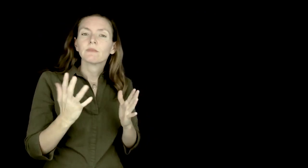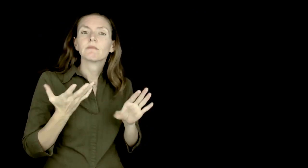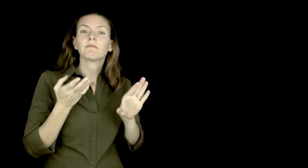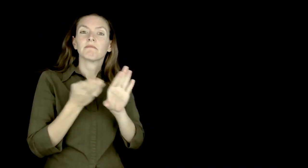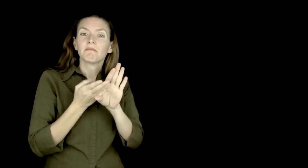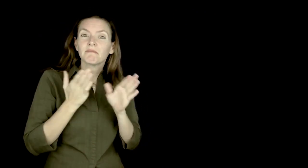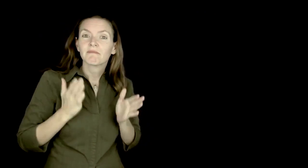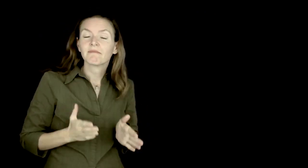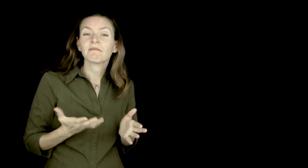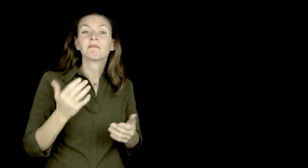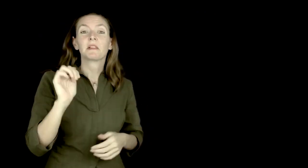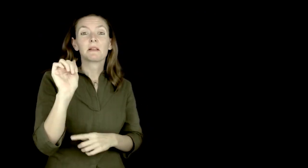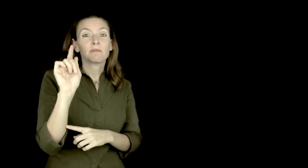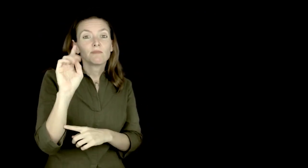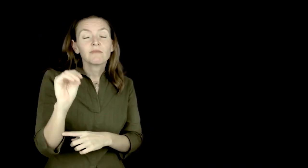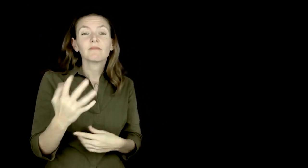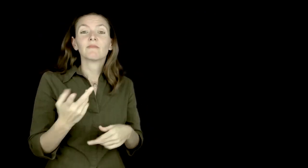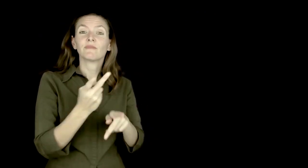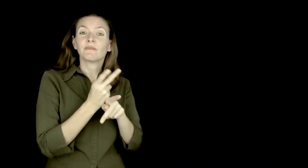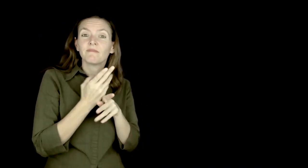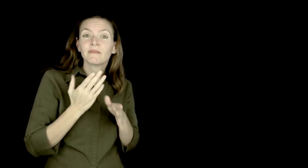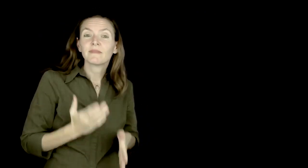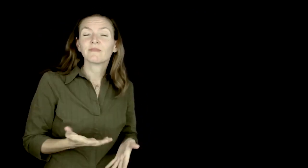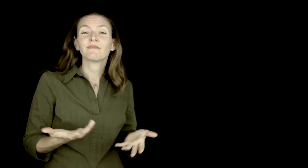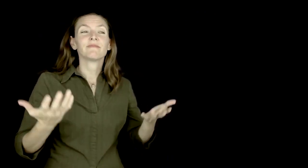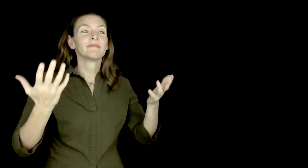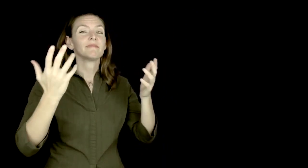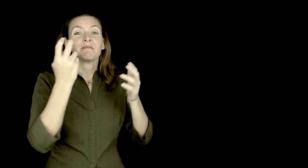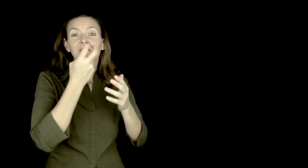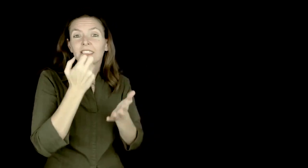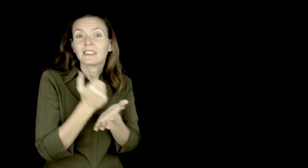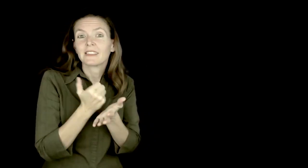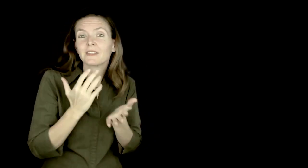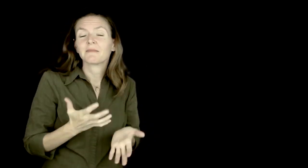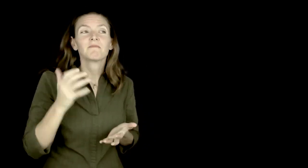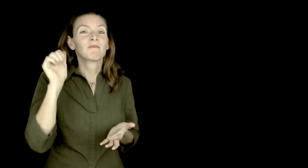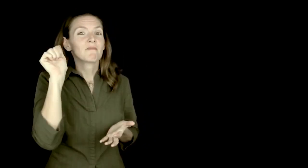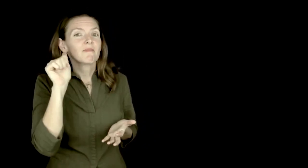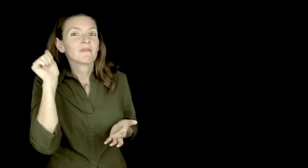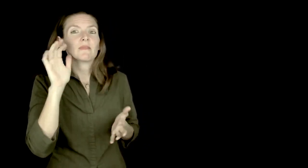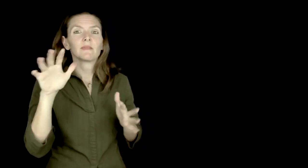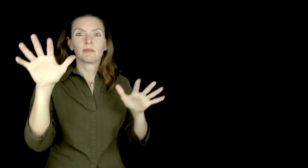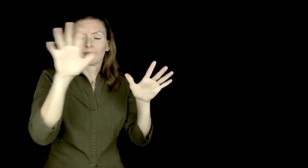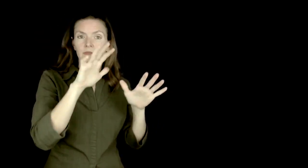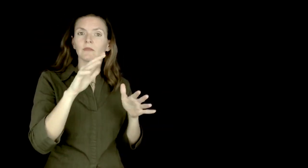those people were teachers, psychologists, administrators, supervisors, speech therapists, audiologists and more.